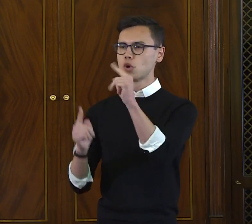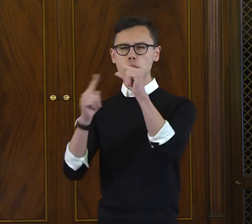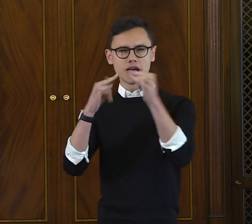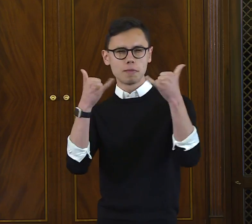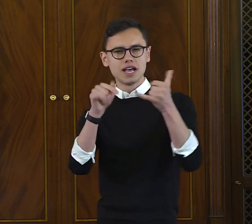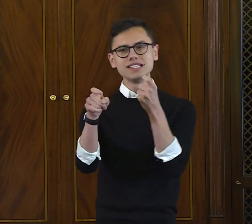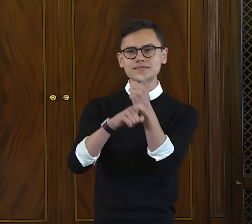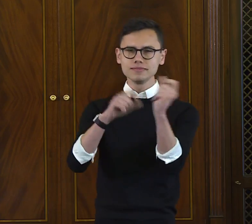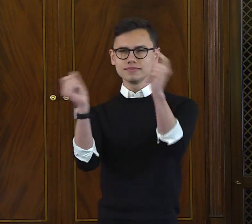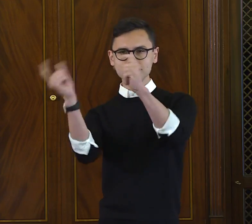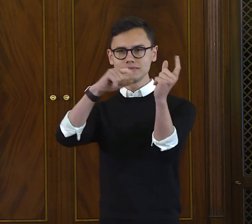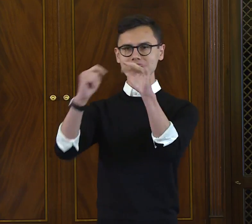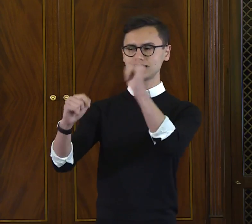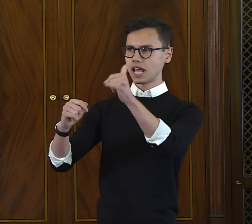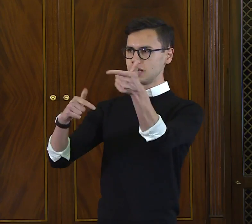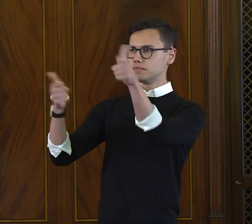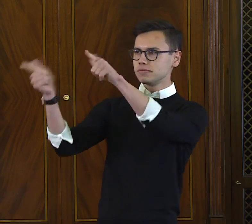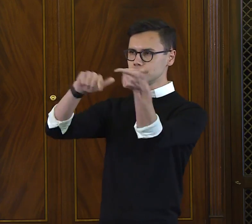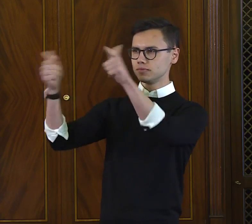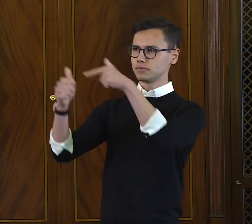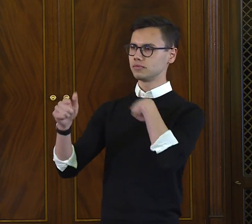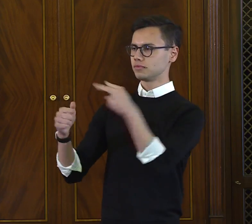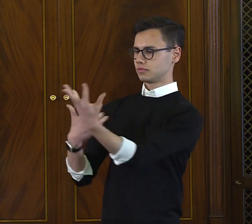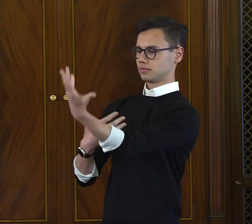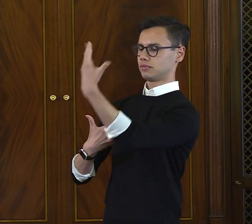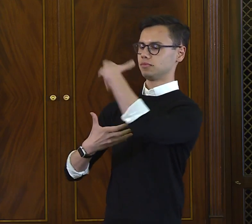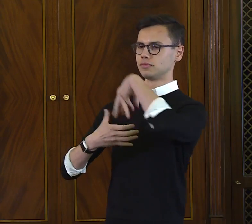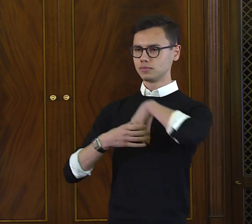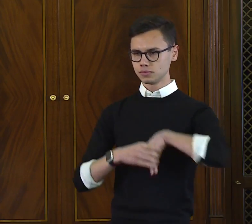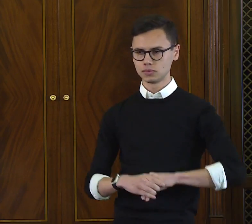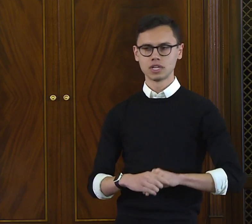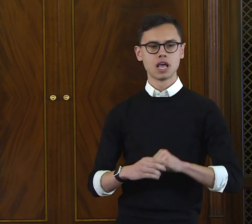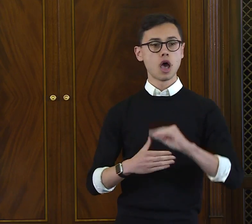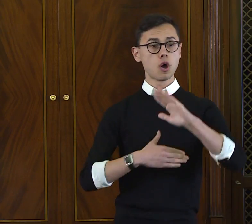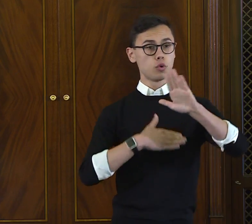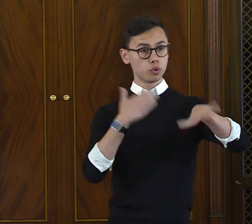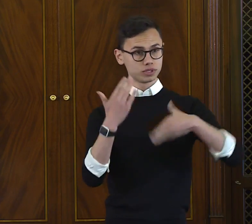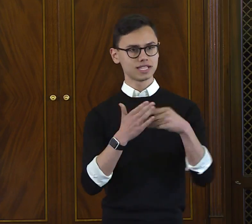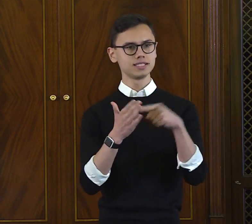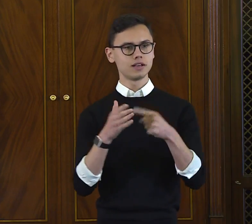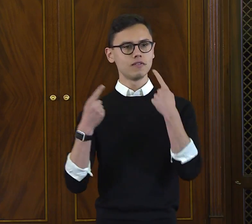like "30 Rock" and "Seinfeld" with a cascade of rapid fire word play,